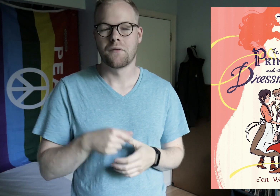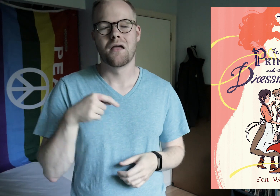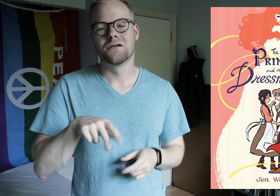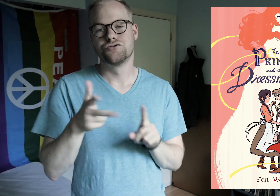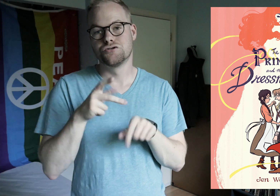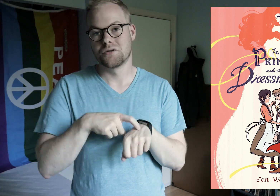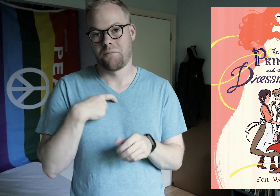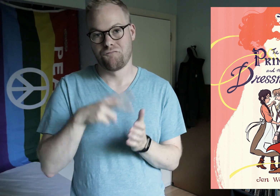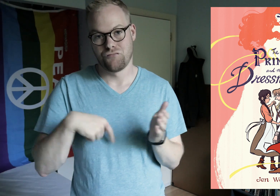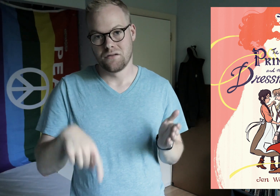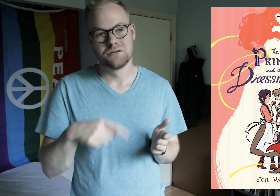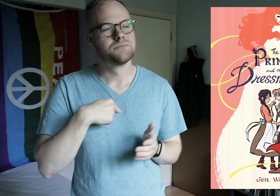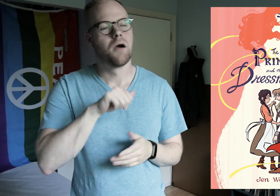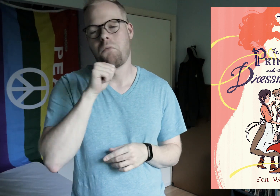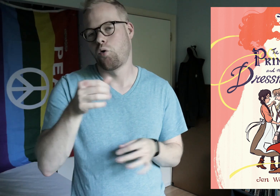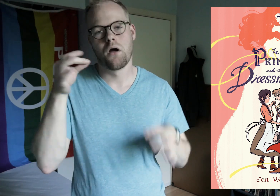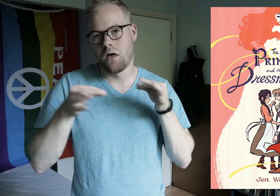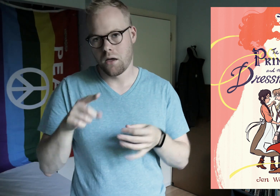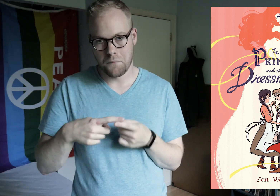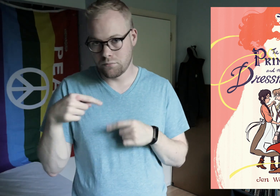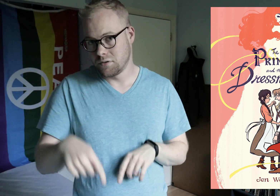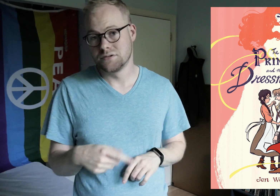This is the third time I’ve read this book, so I won’t talk too much about it.